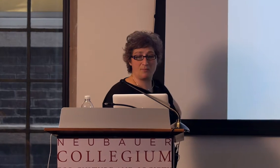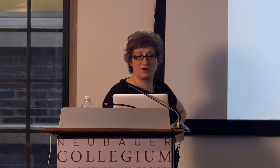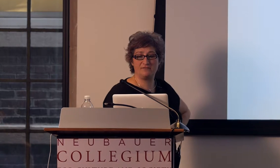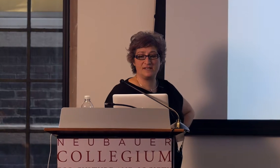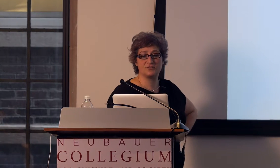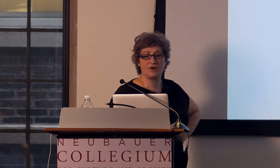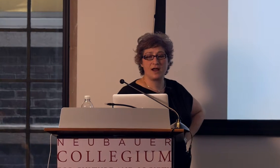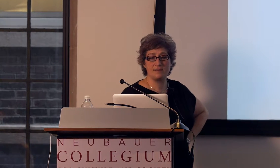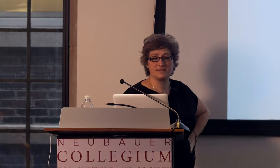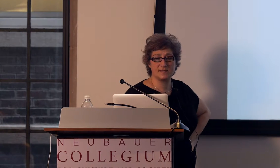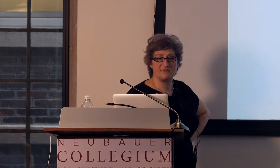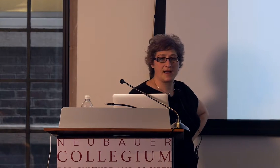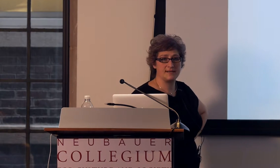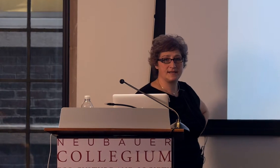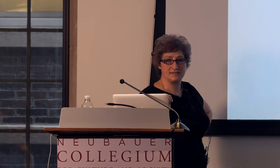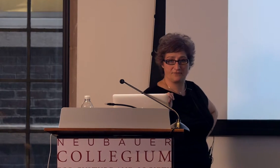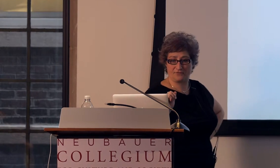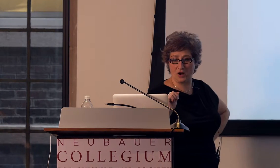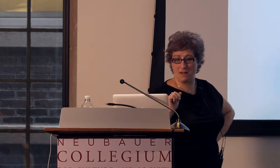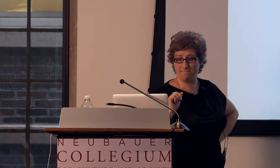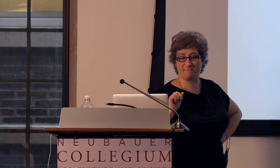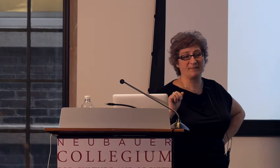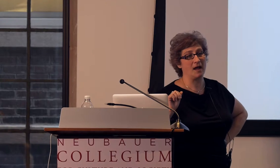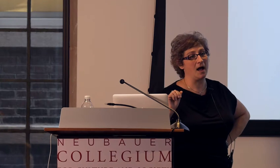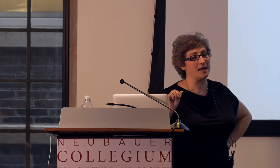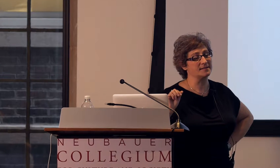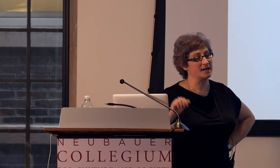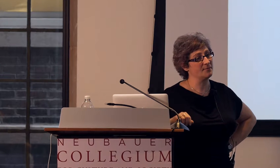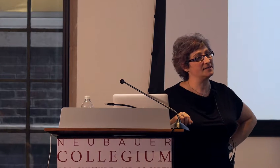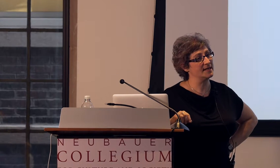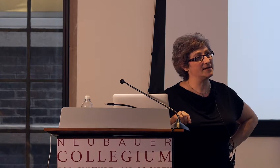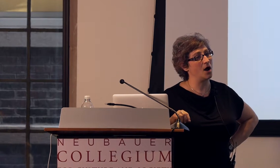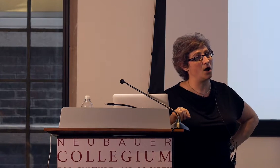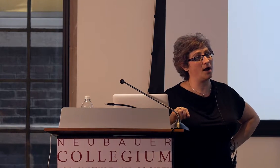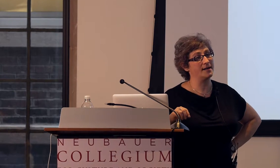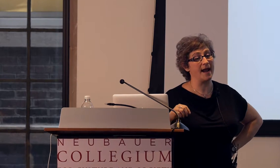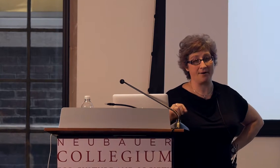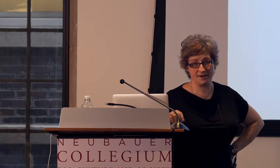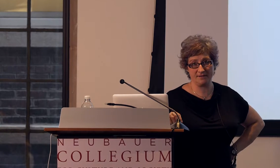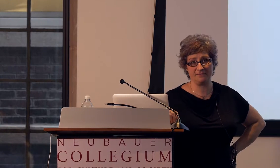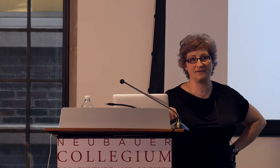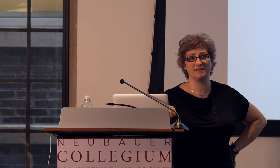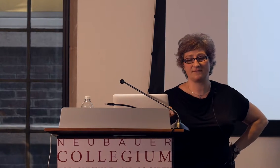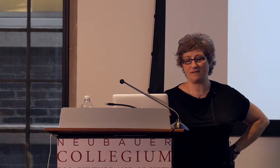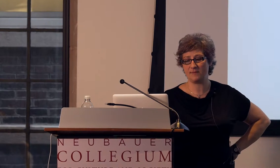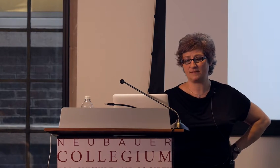So I want to briefly describe some findings from a study we did on narrative development.